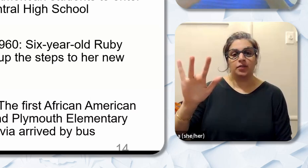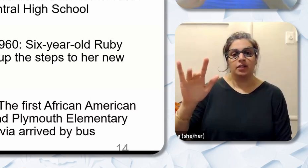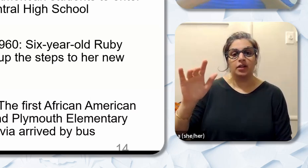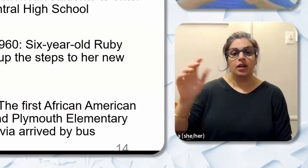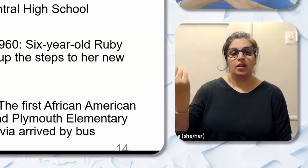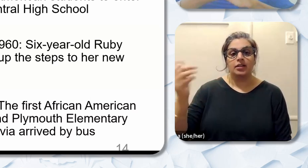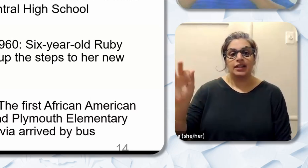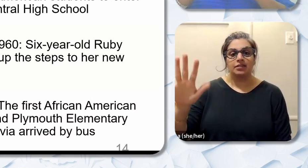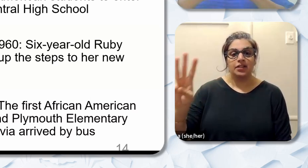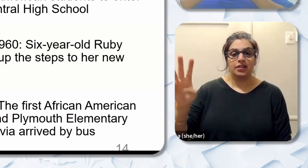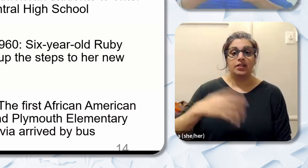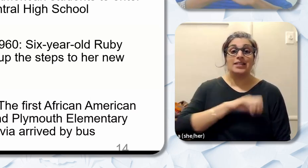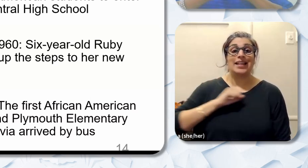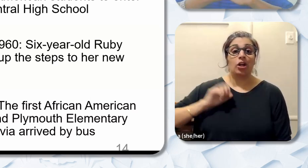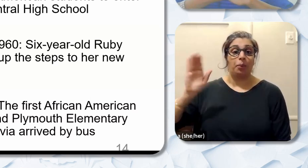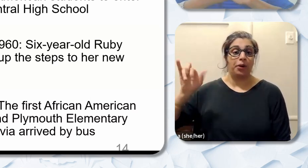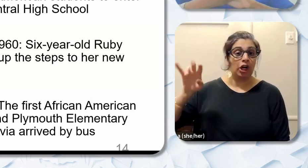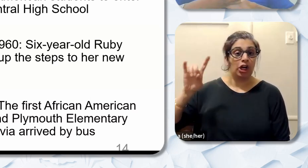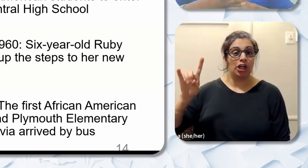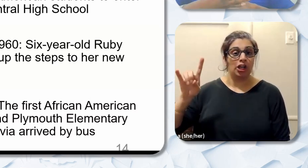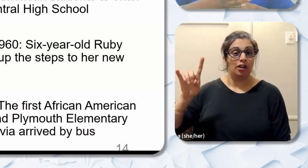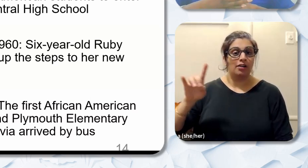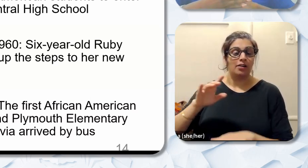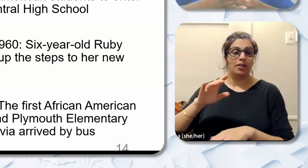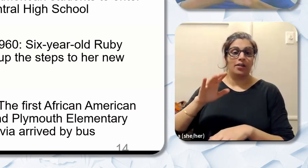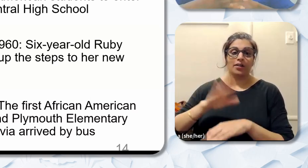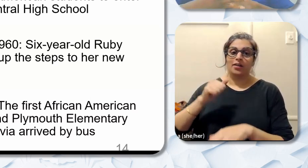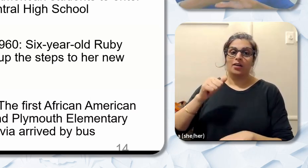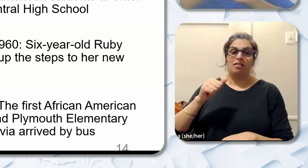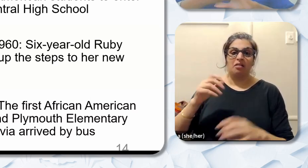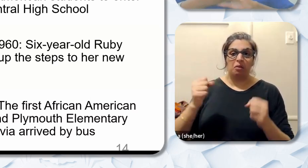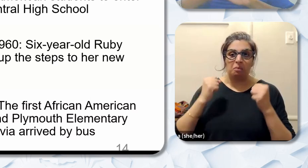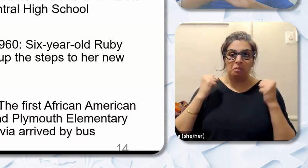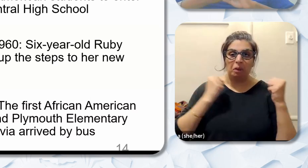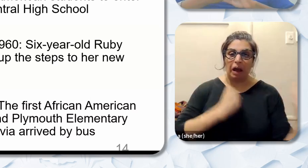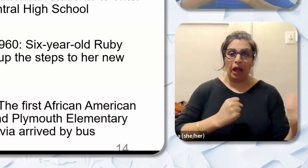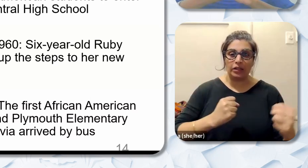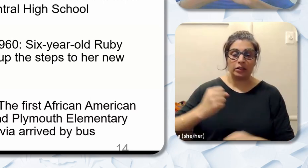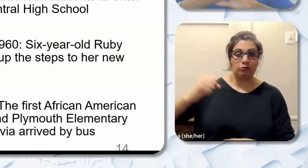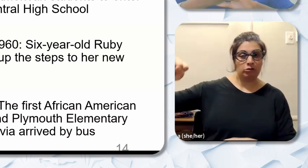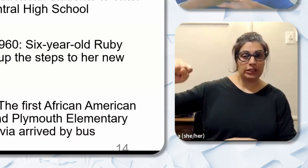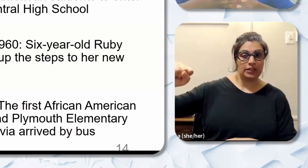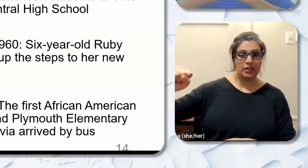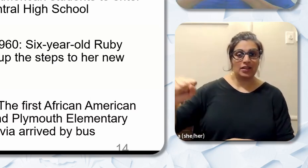Byrd issued the call for massive resistance which resulted in tens of thousands of Black teachers